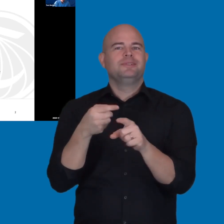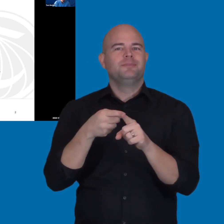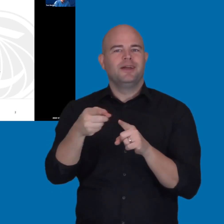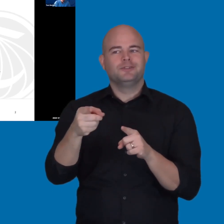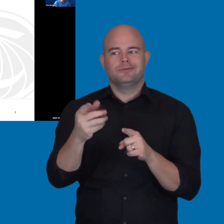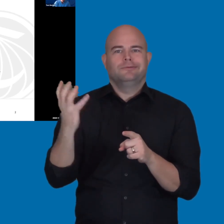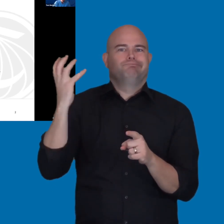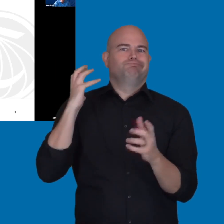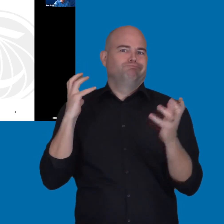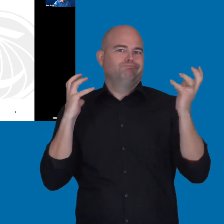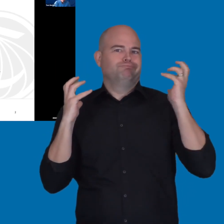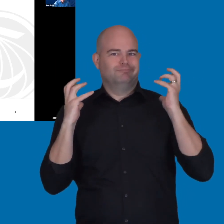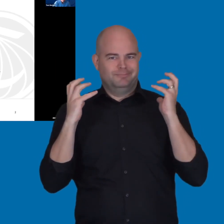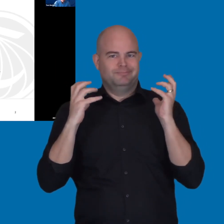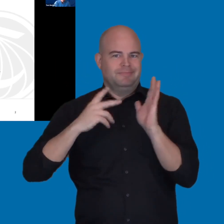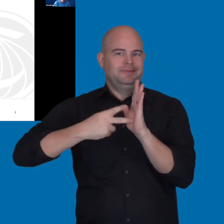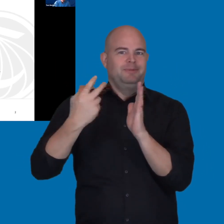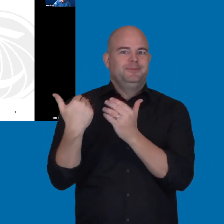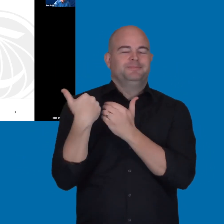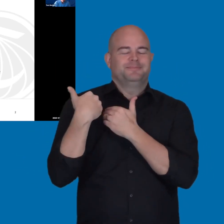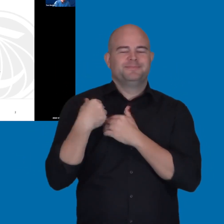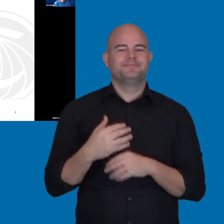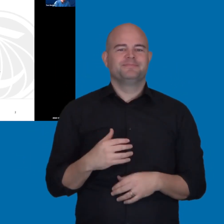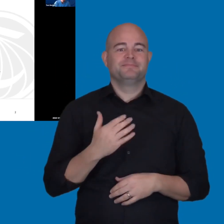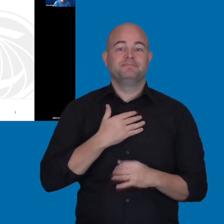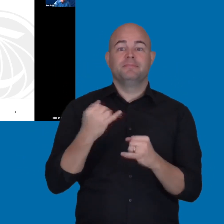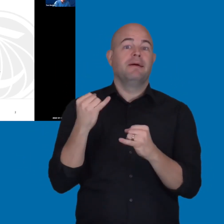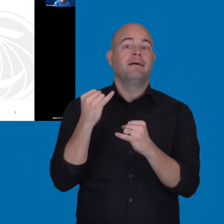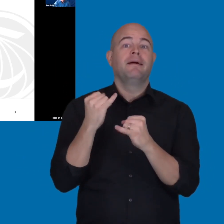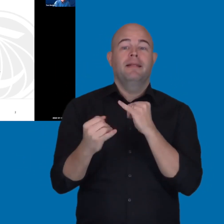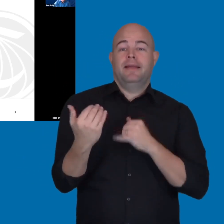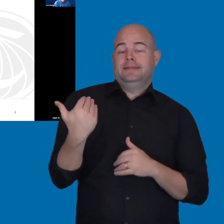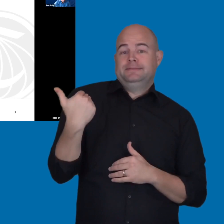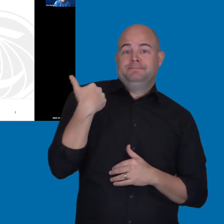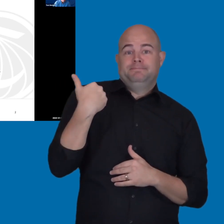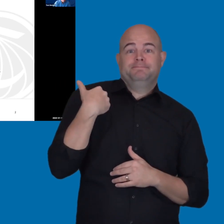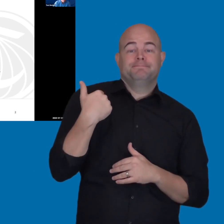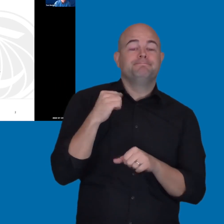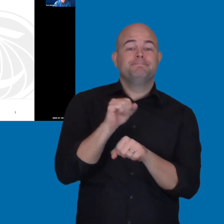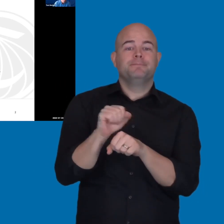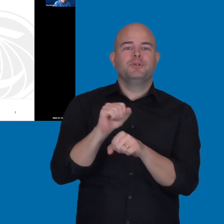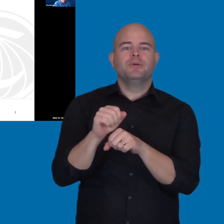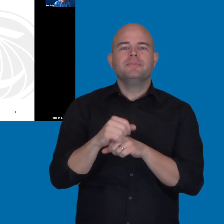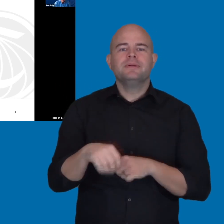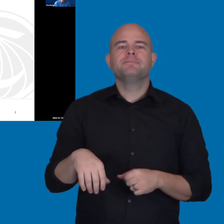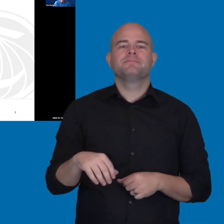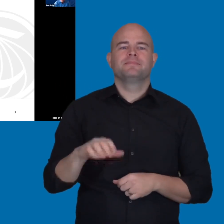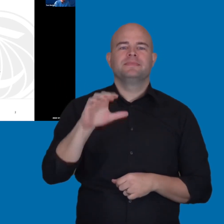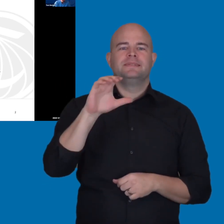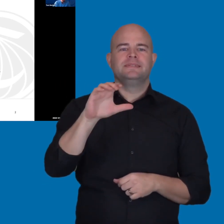So, I kind of had a dual role. My last employment was CSU Stanislaus